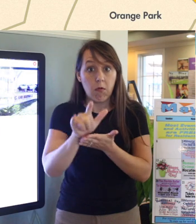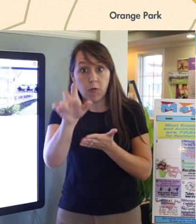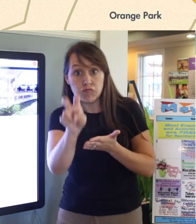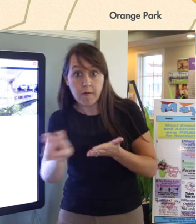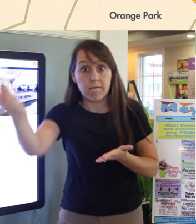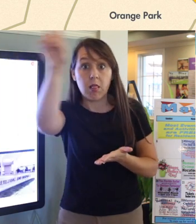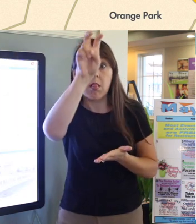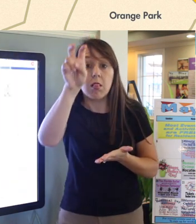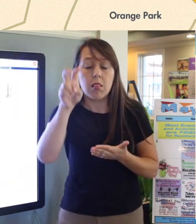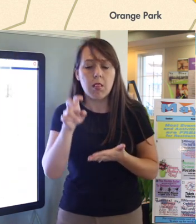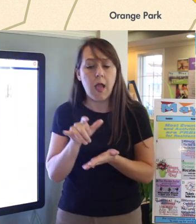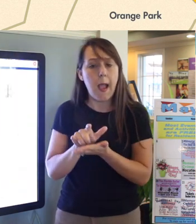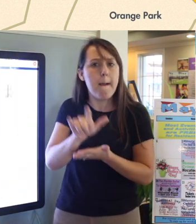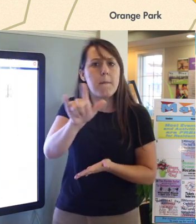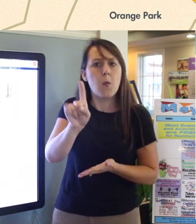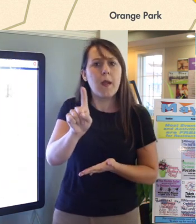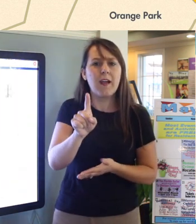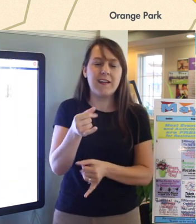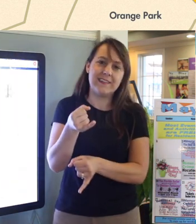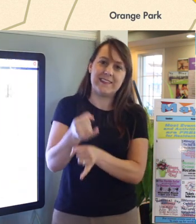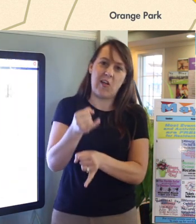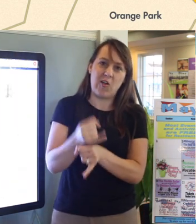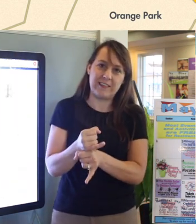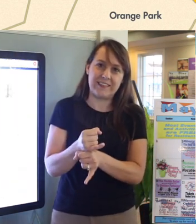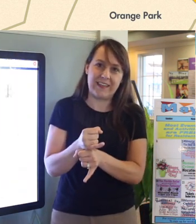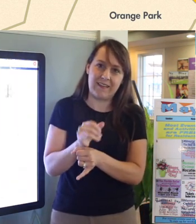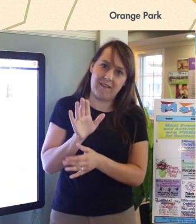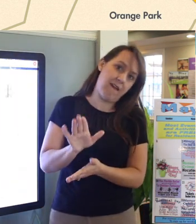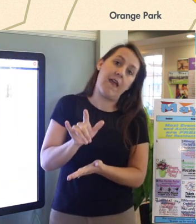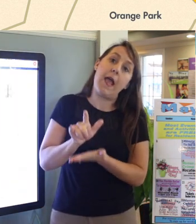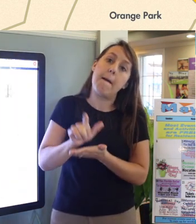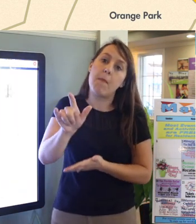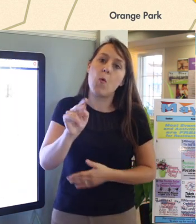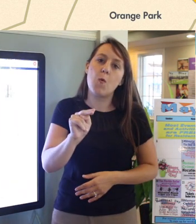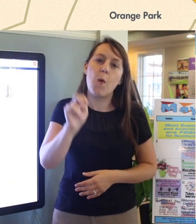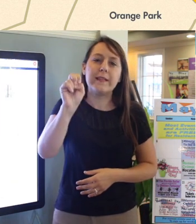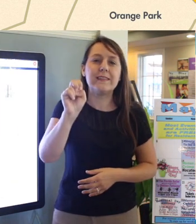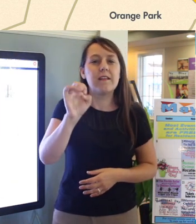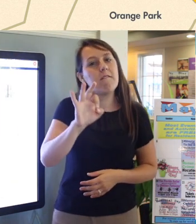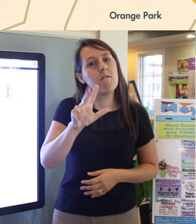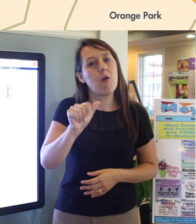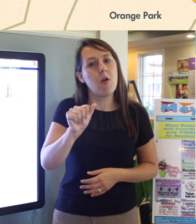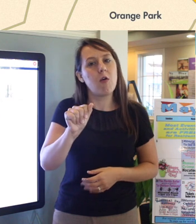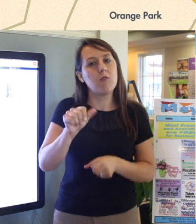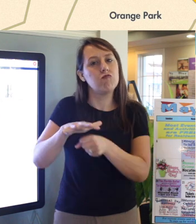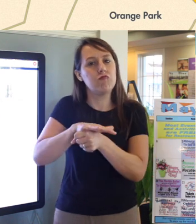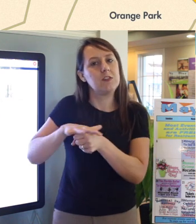your closest airport is St. Augustine's Airport: Northeast Florida Regional